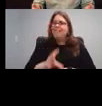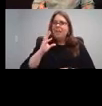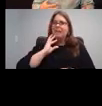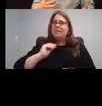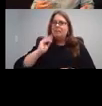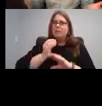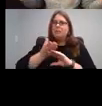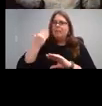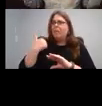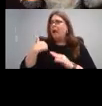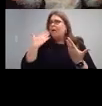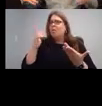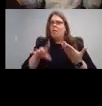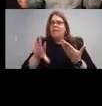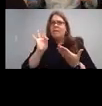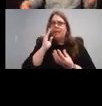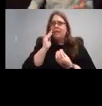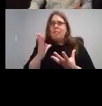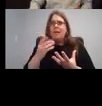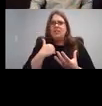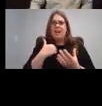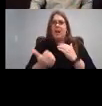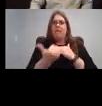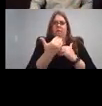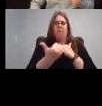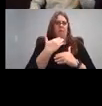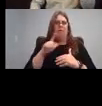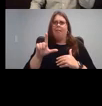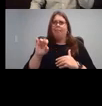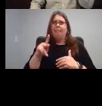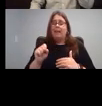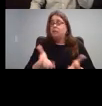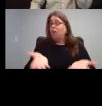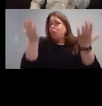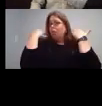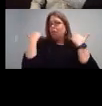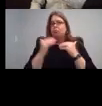anything is. And I'm getting all the links for stuff, but I just, it's too much.